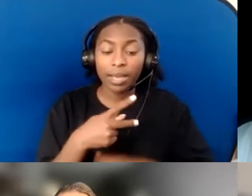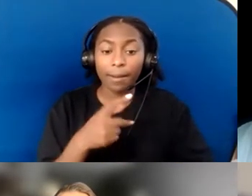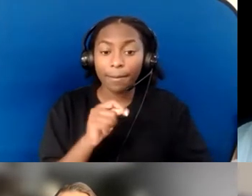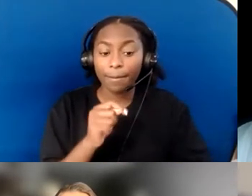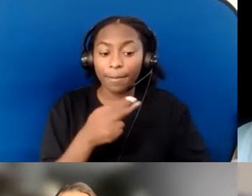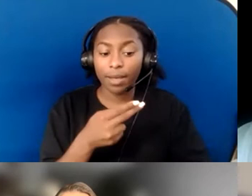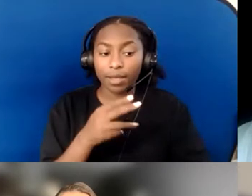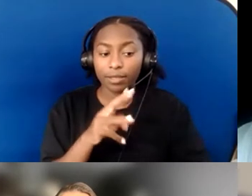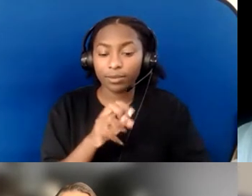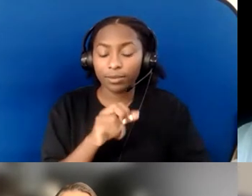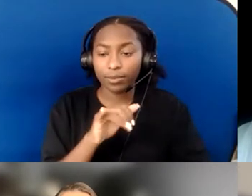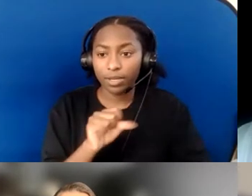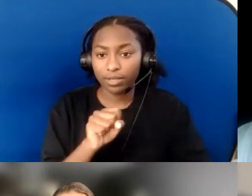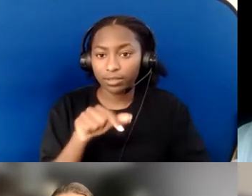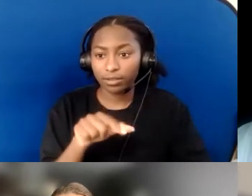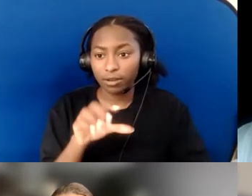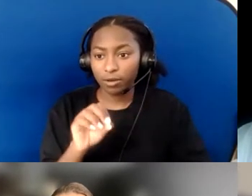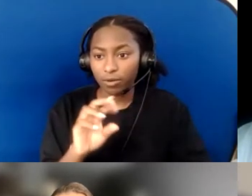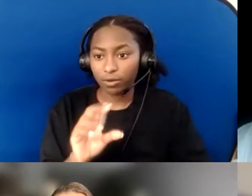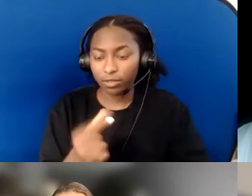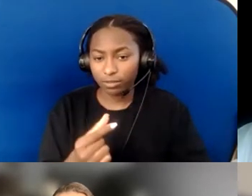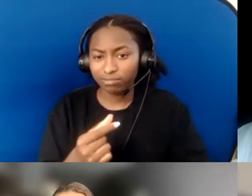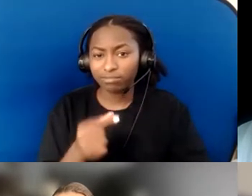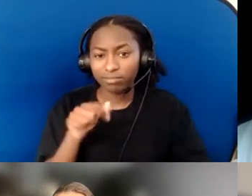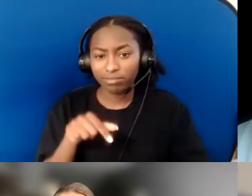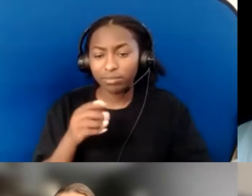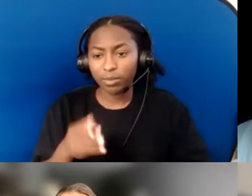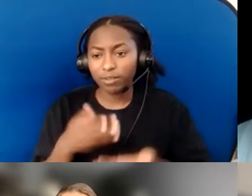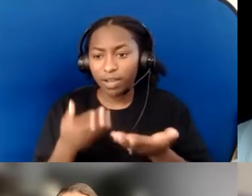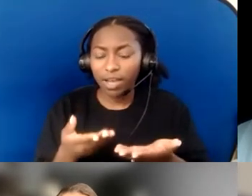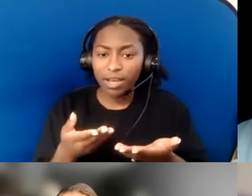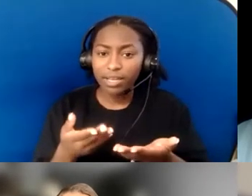that does some small grants. They're usually about a thousand dollars apiece